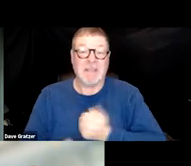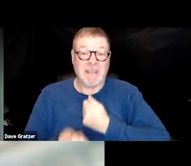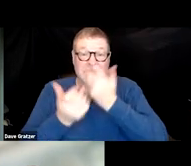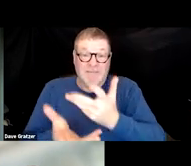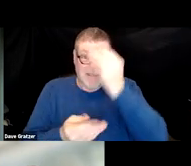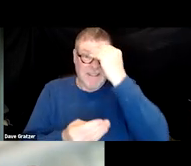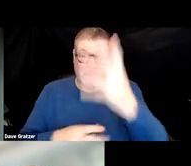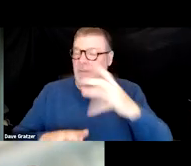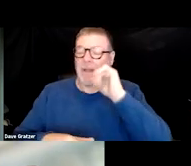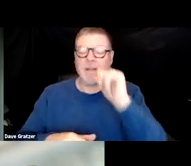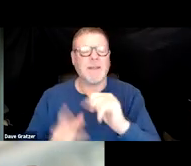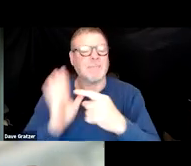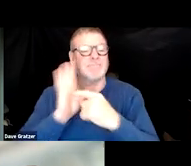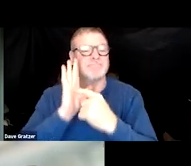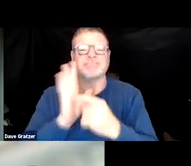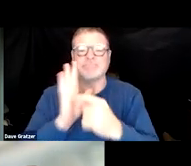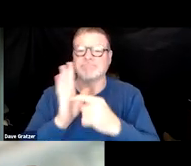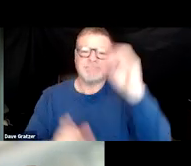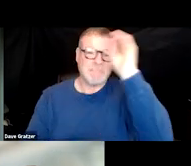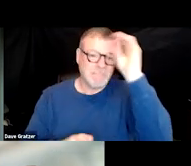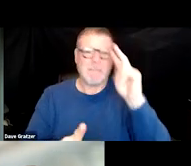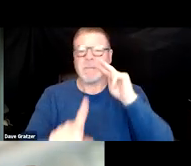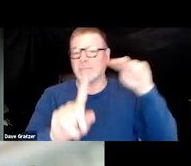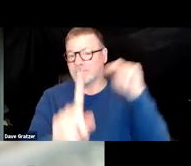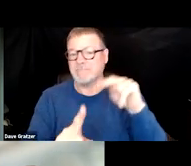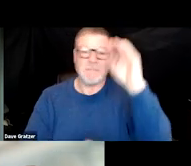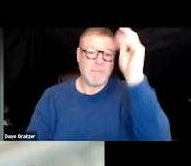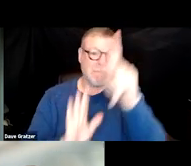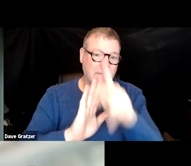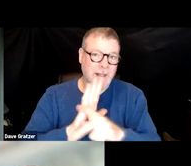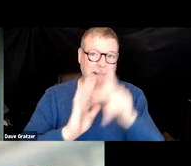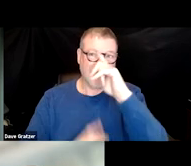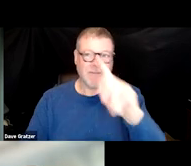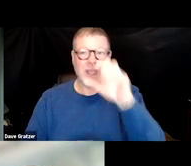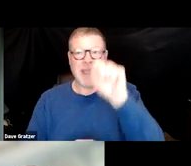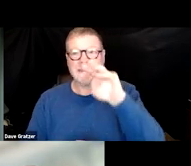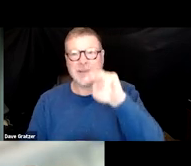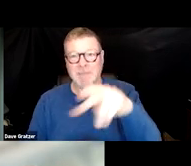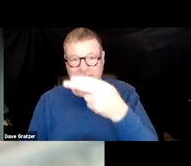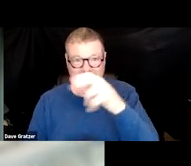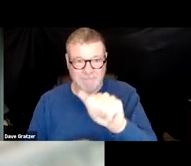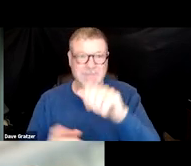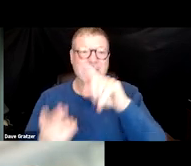do not necessarily reflect the views, opinions or policies of the Center for Mental Health Services, the Substance Abuse